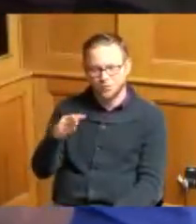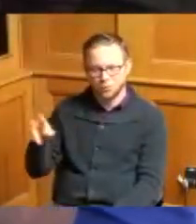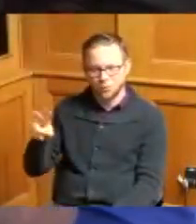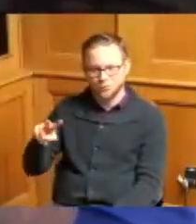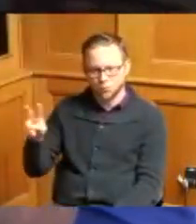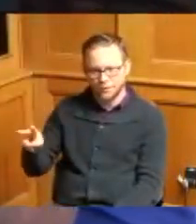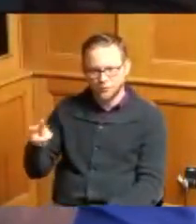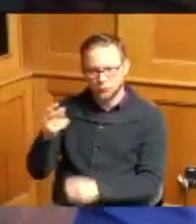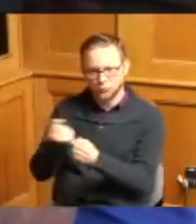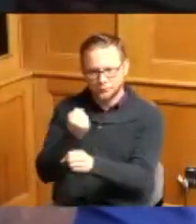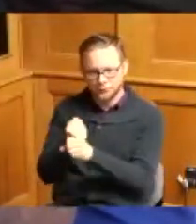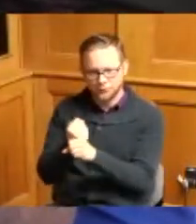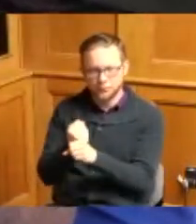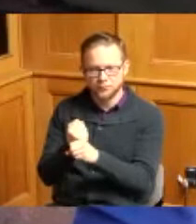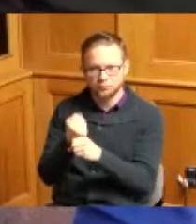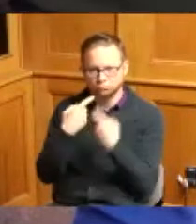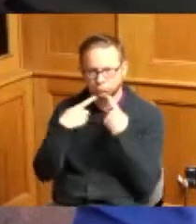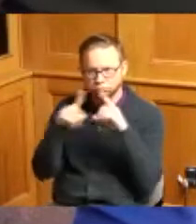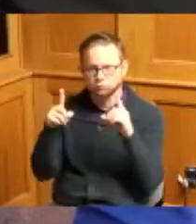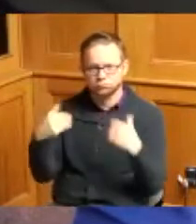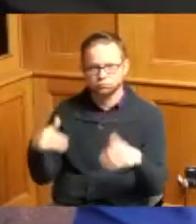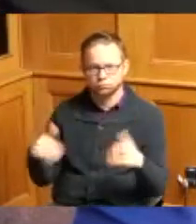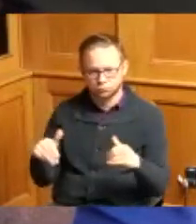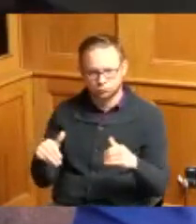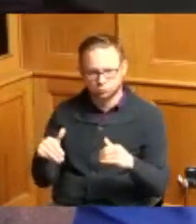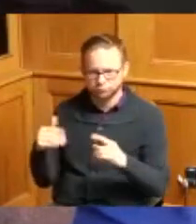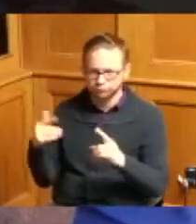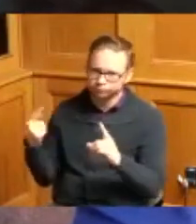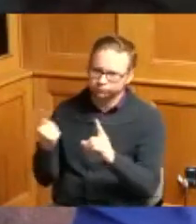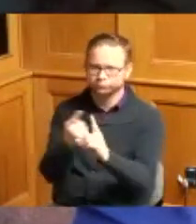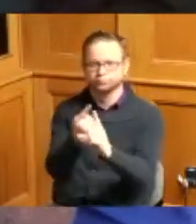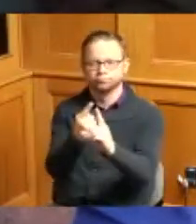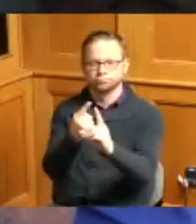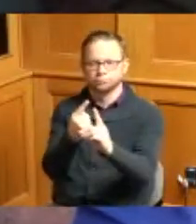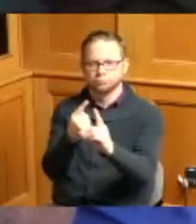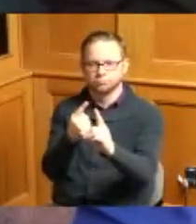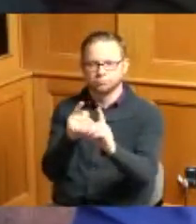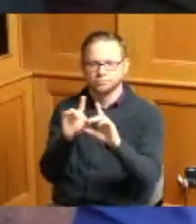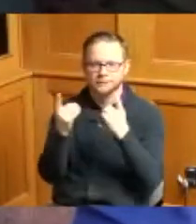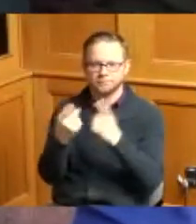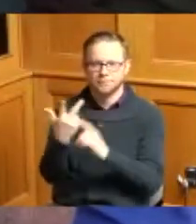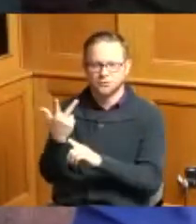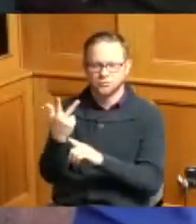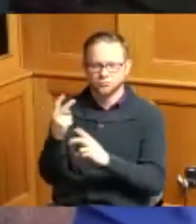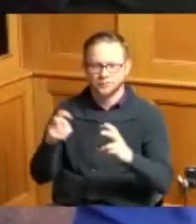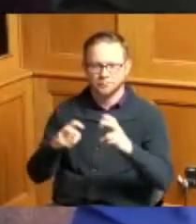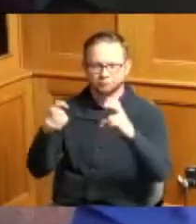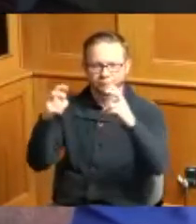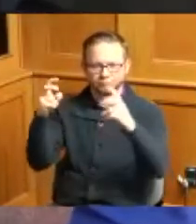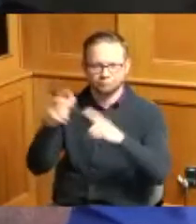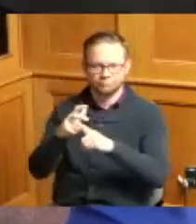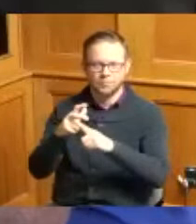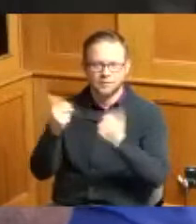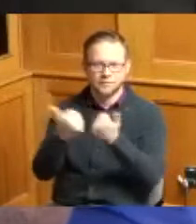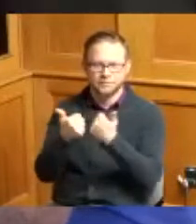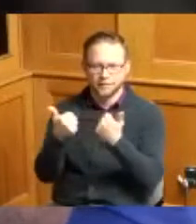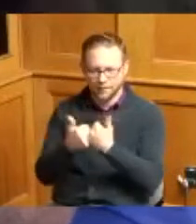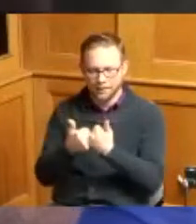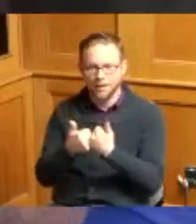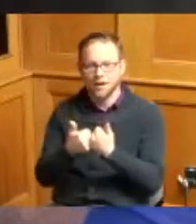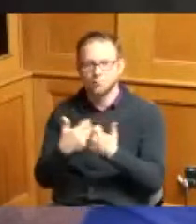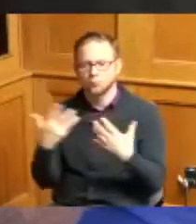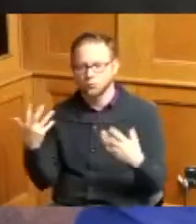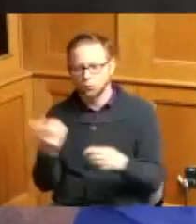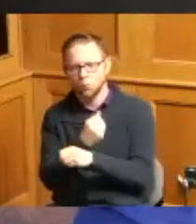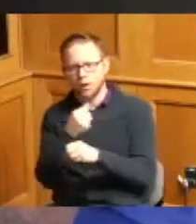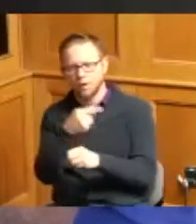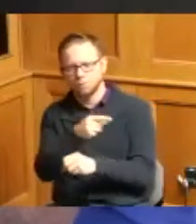season to reach the division three championship game including a win over Cleveland Heights